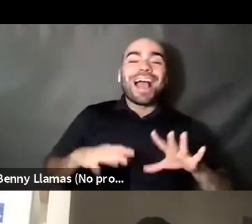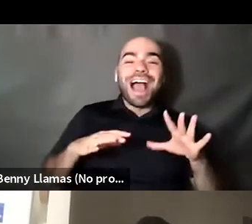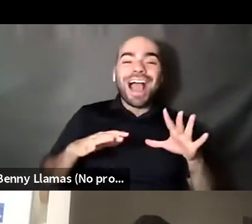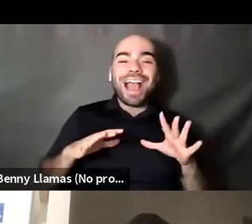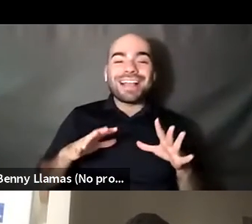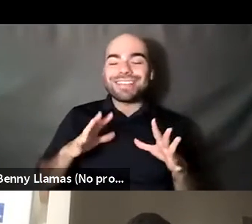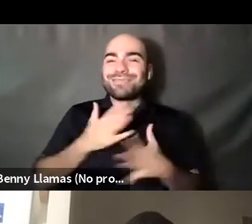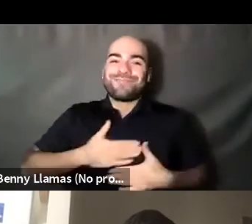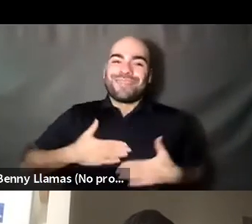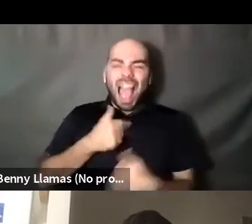Kokumo: I've heard of you for years to